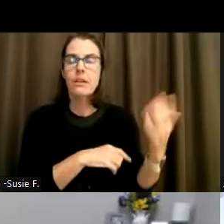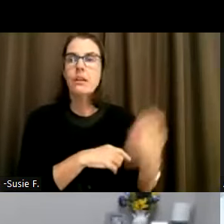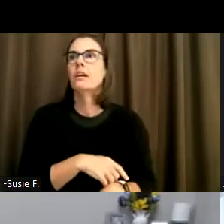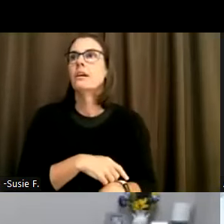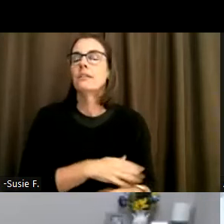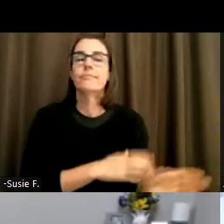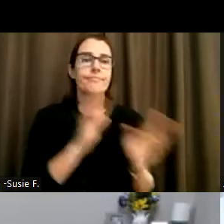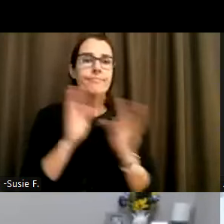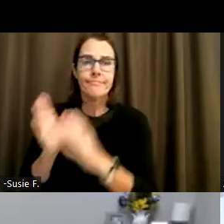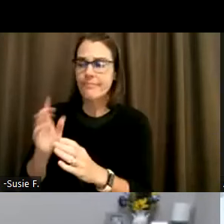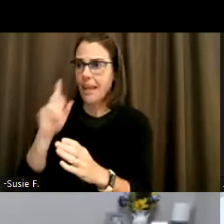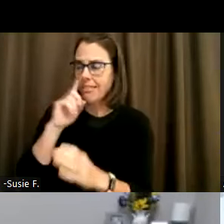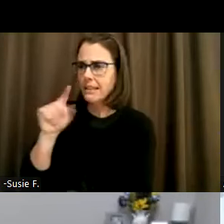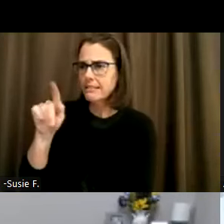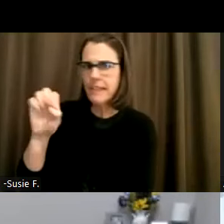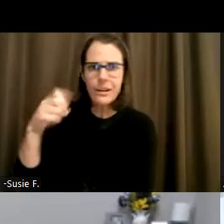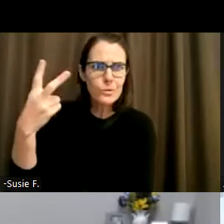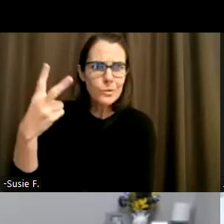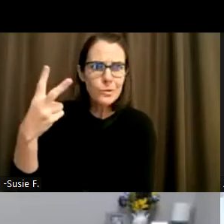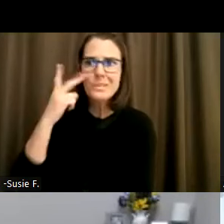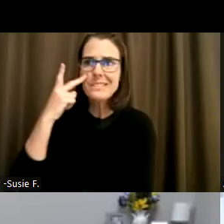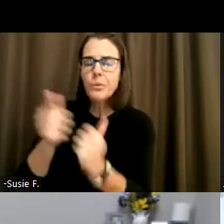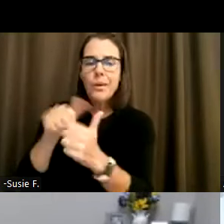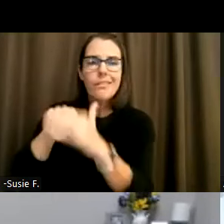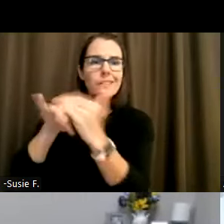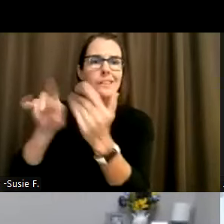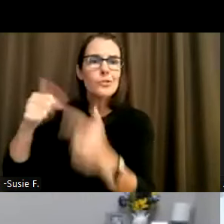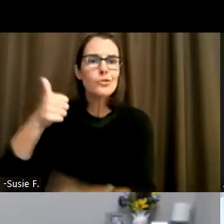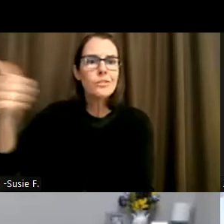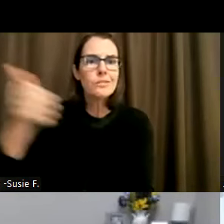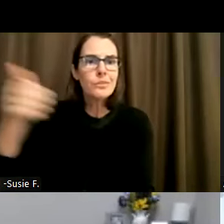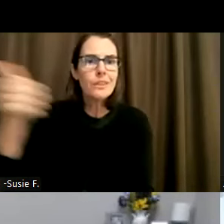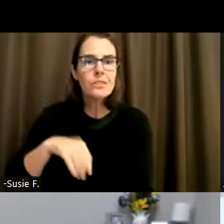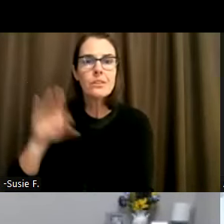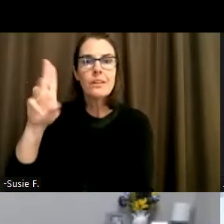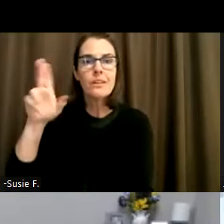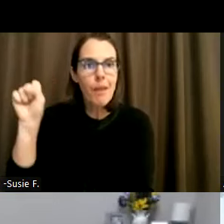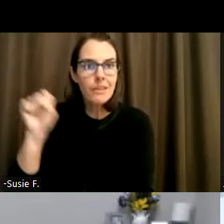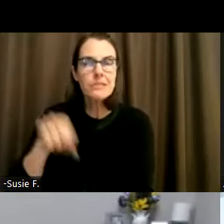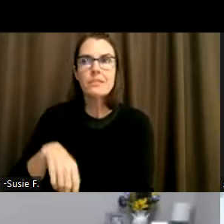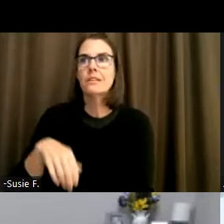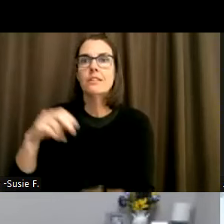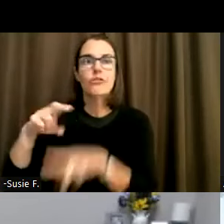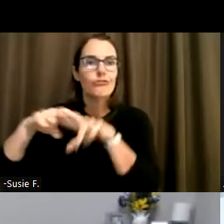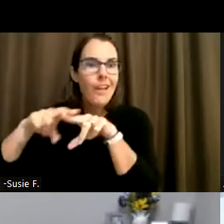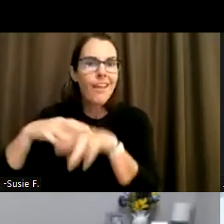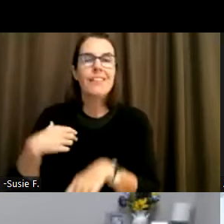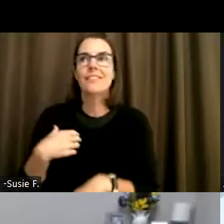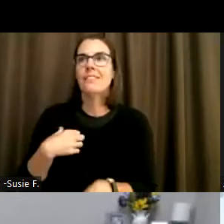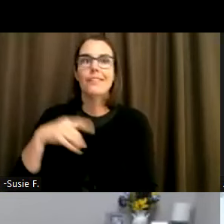I believe it's Title 2, access to transportation, bus transportation, train transportation, plane transportation.